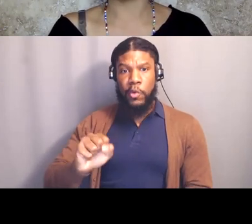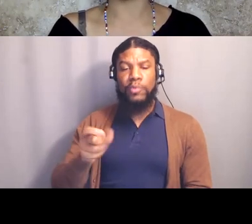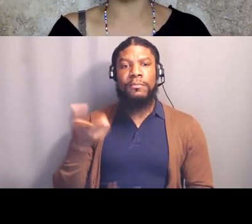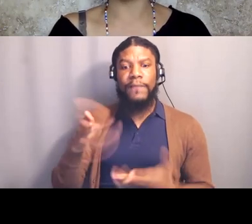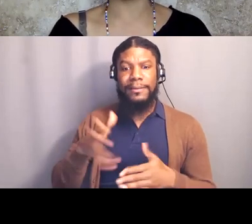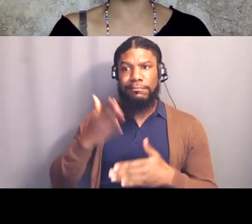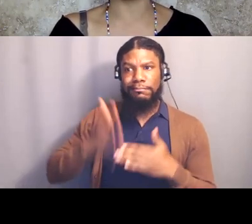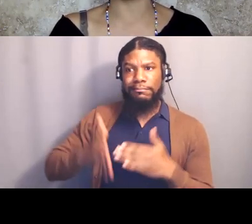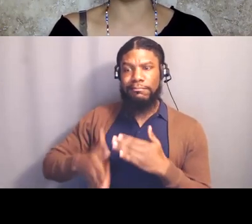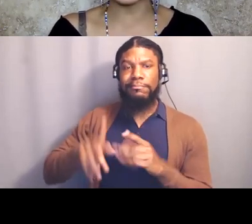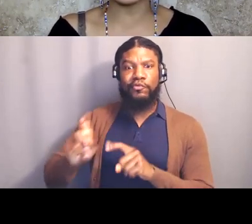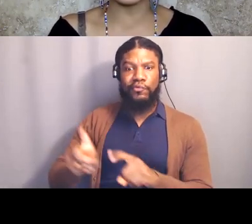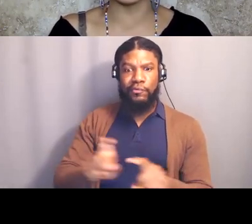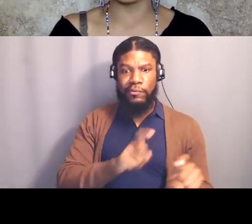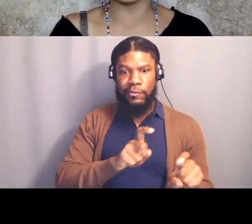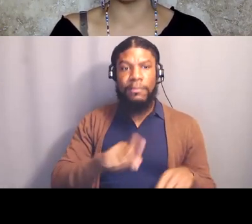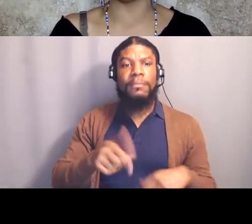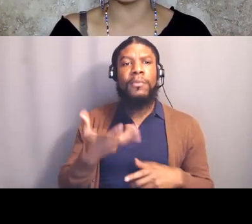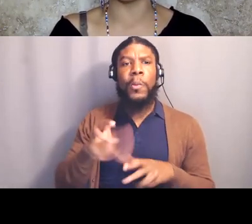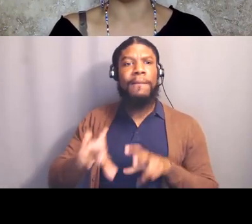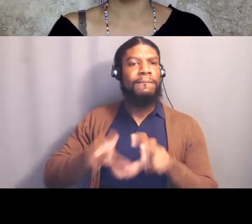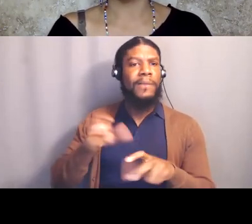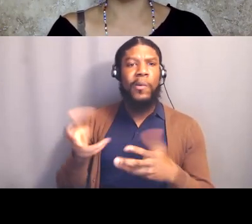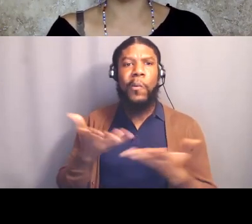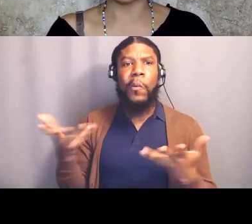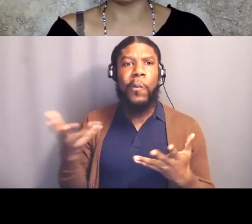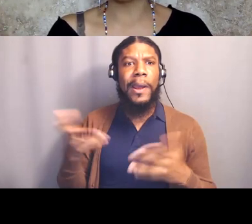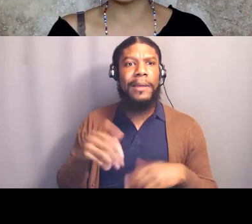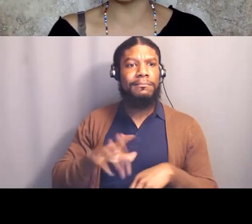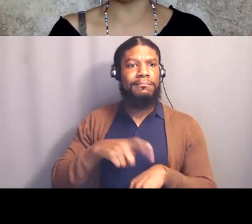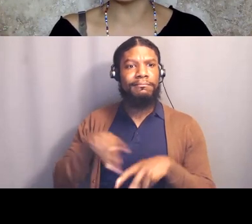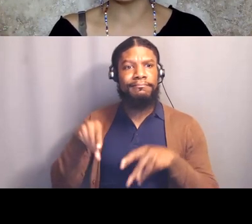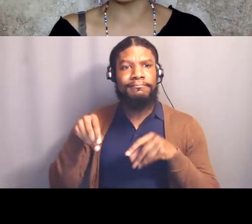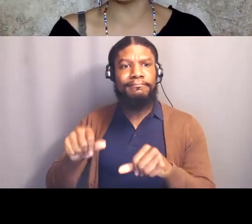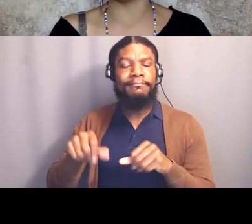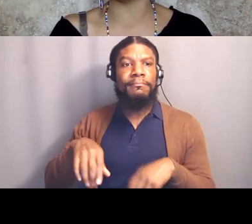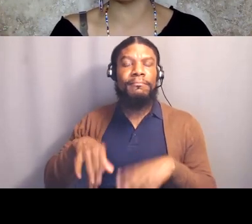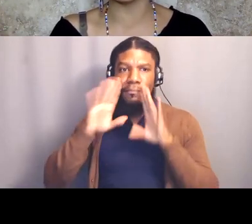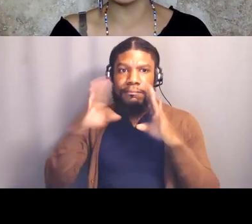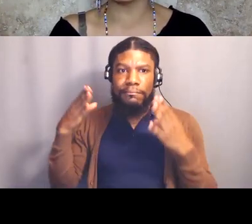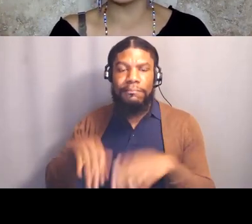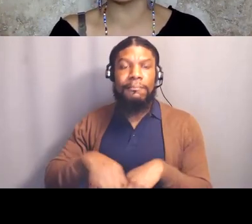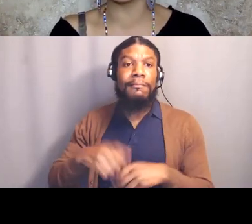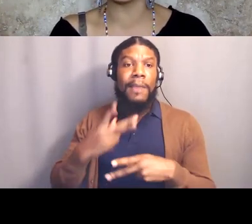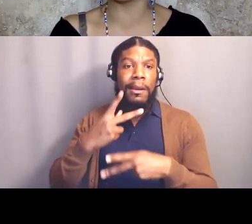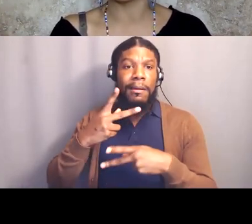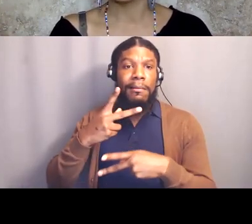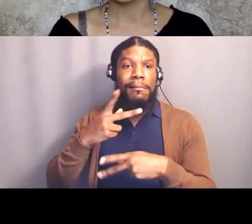and wanted to invest in things like housing and healthcare and mental health resources,